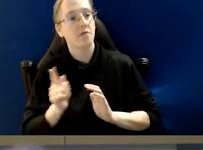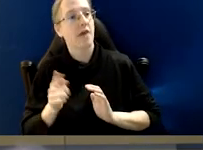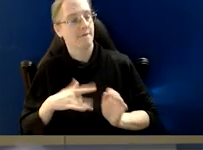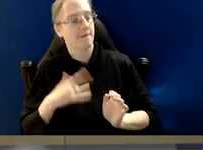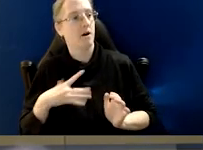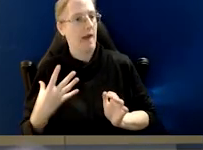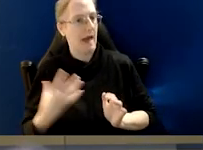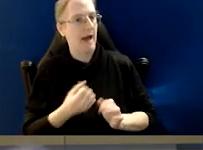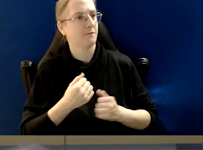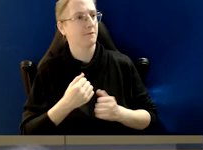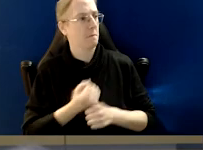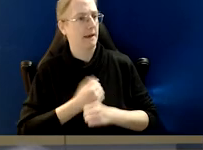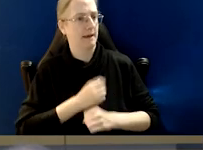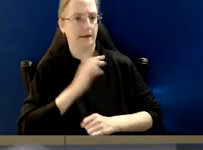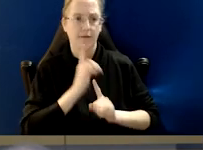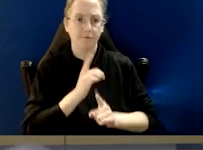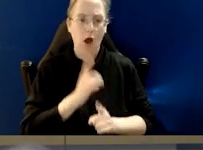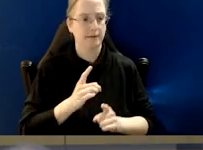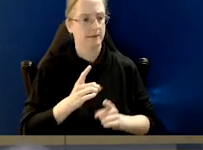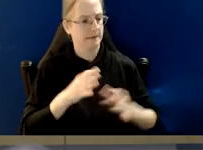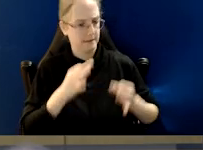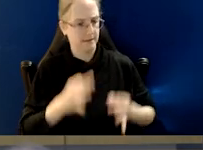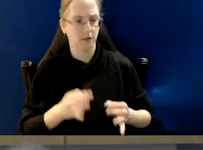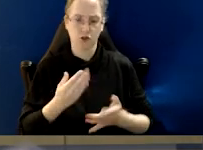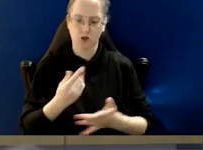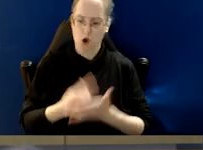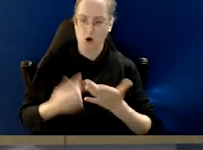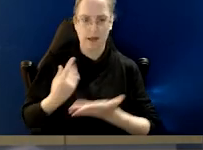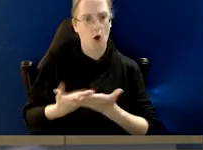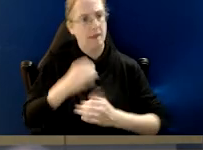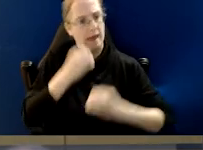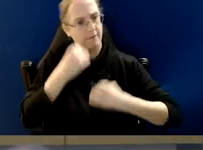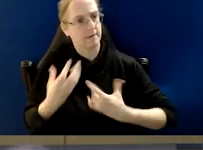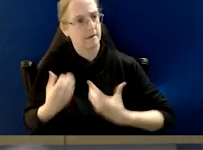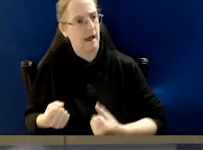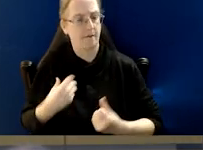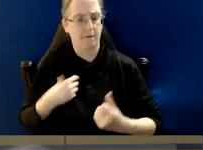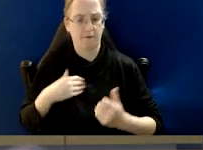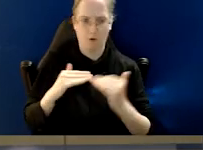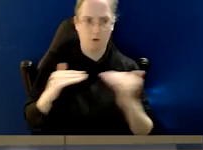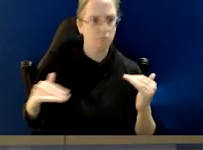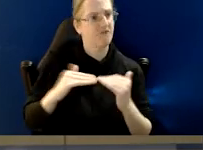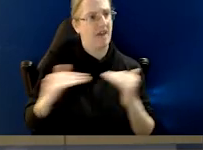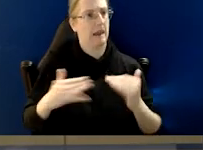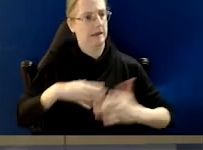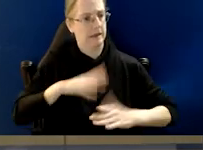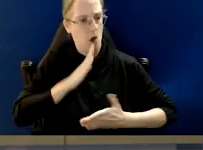to make decisions other than on the evidence, on the merits, impartially and honestly.